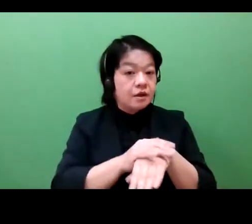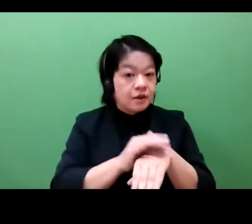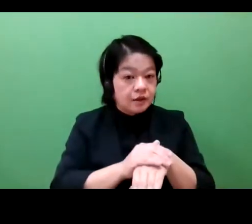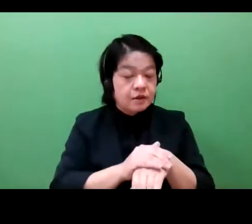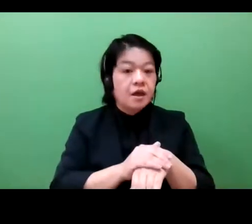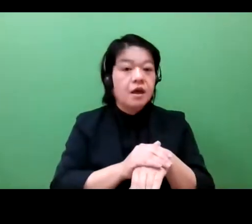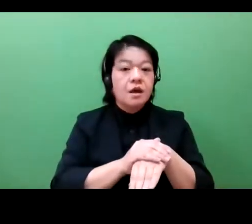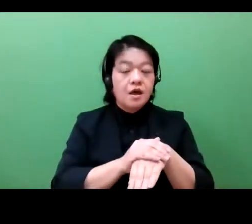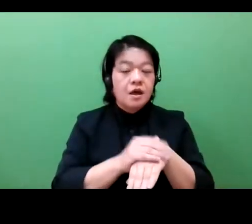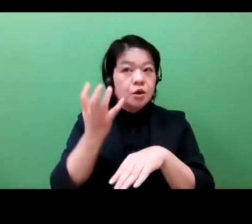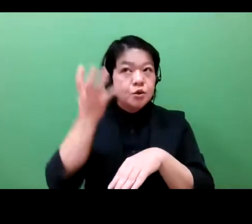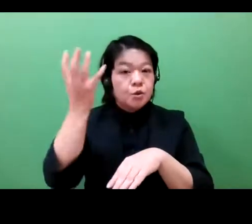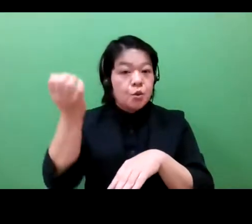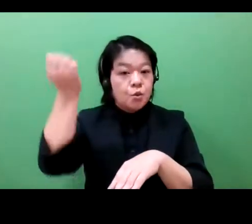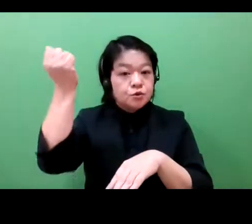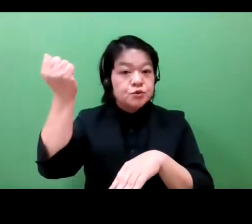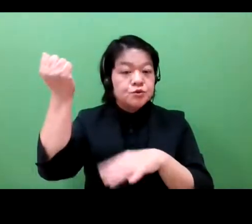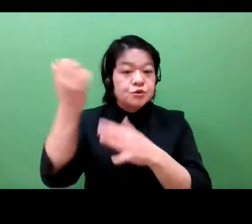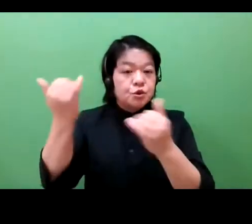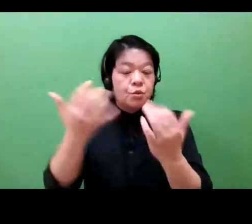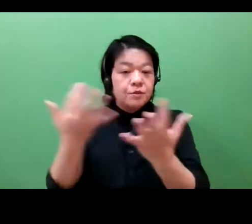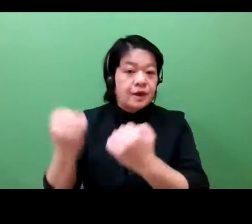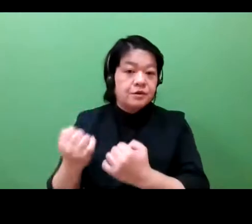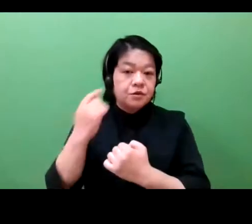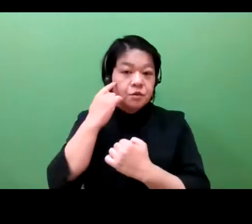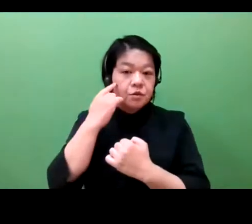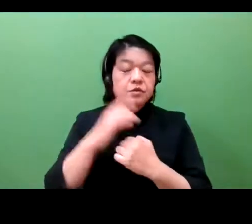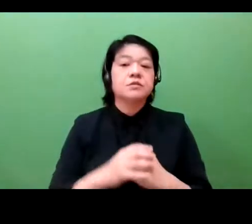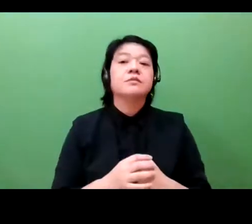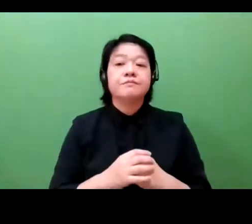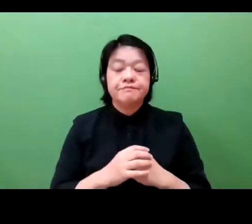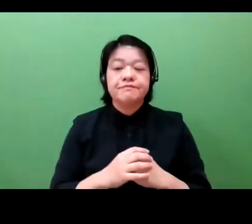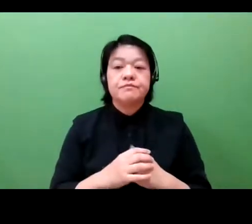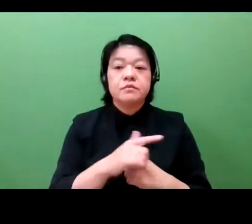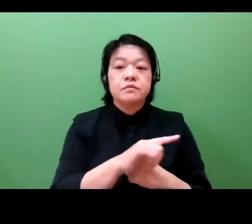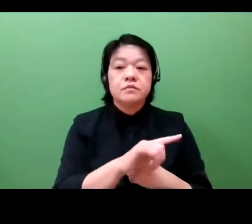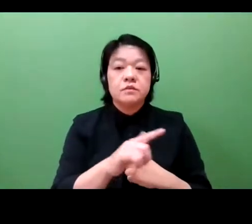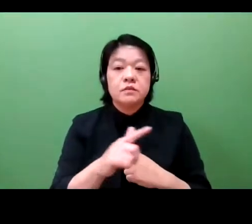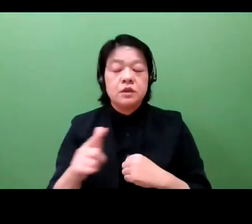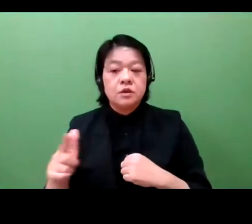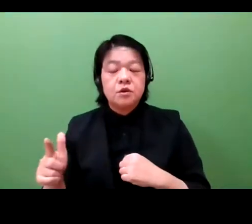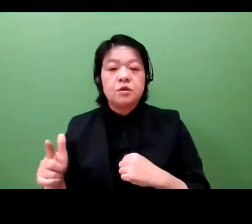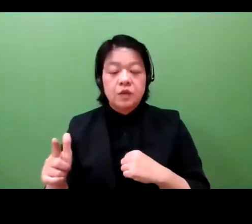will speak to the last piece of the puzzle-- how Japanese small businesses like